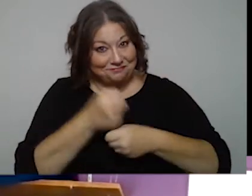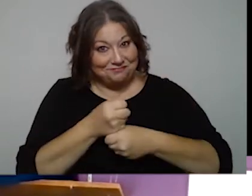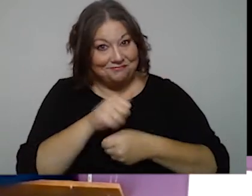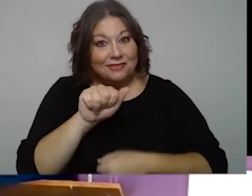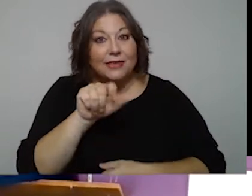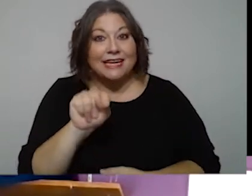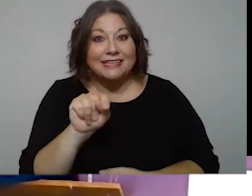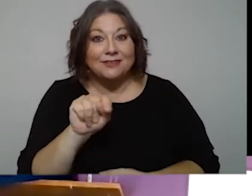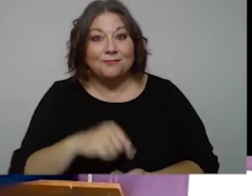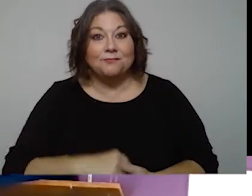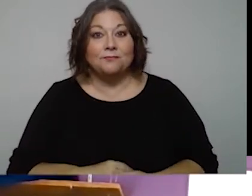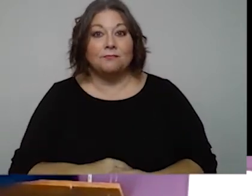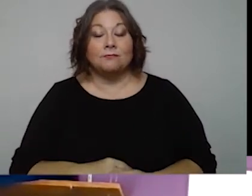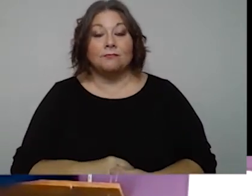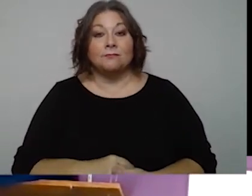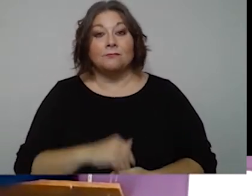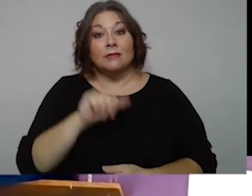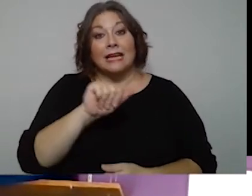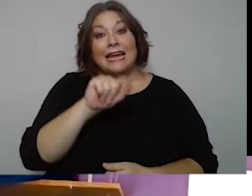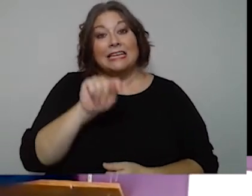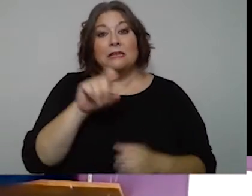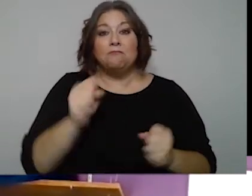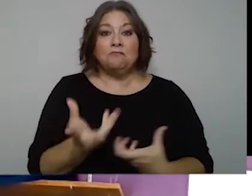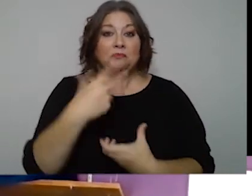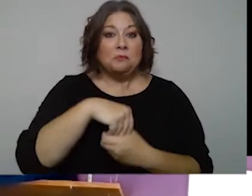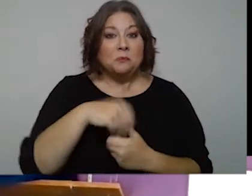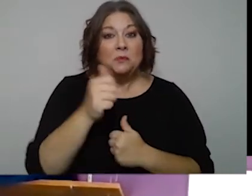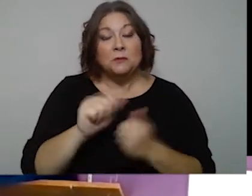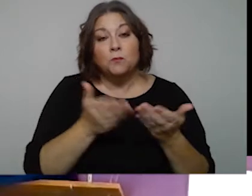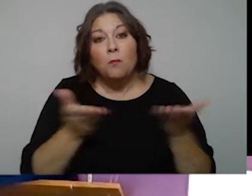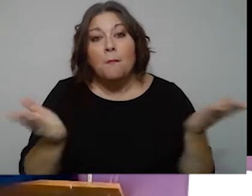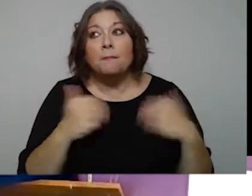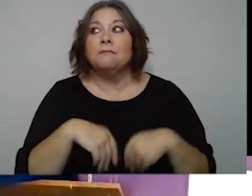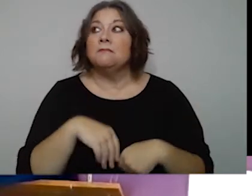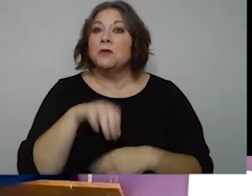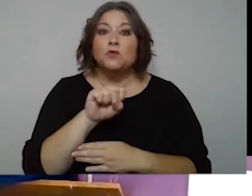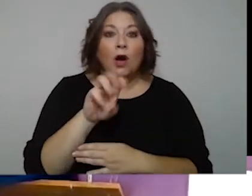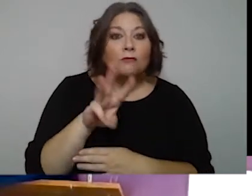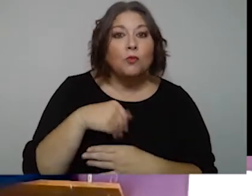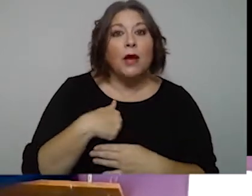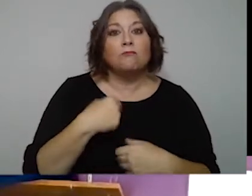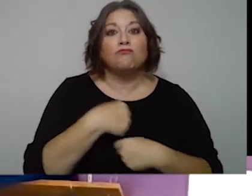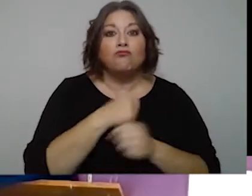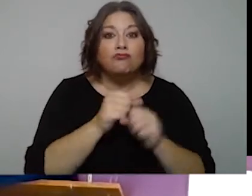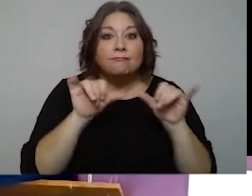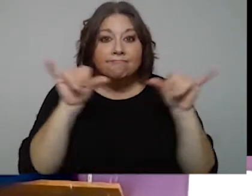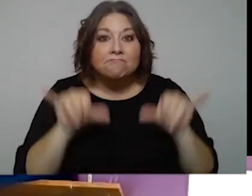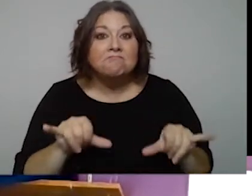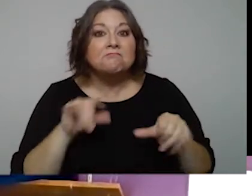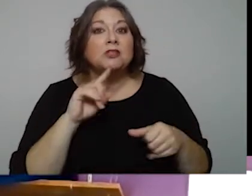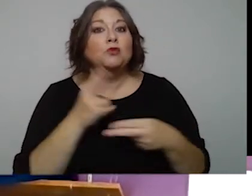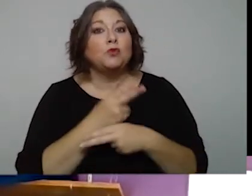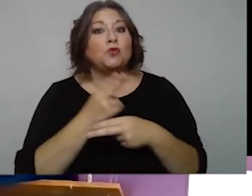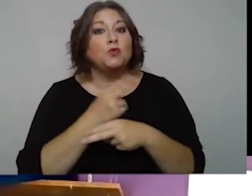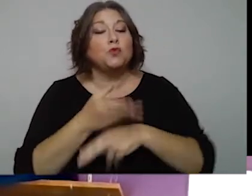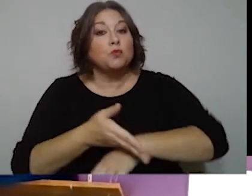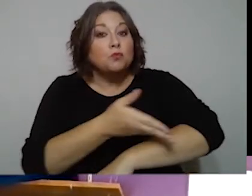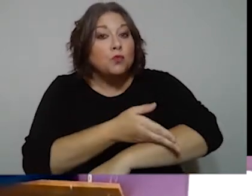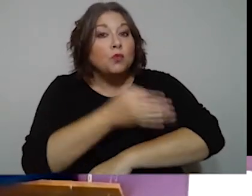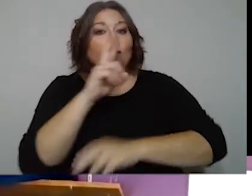also known as AT. AT includes any item, software or product system that's used to improve